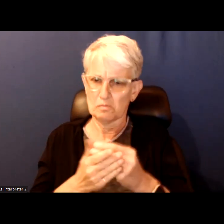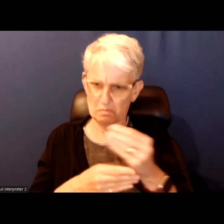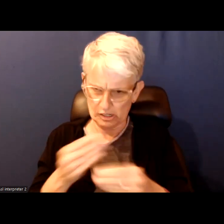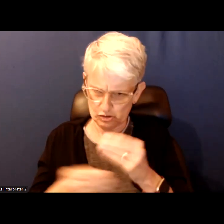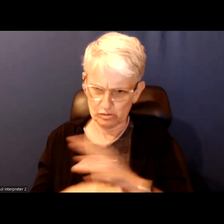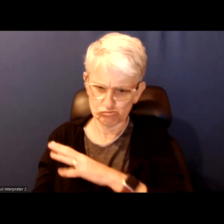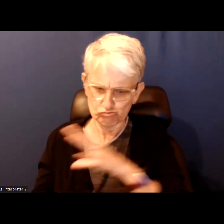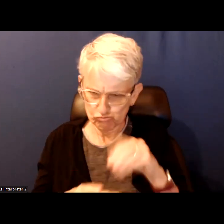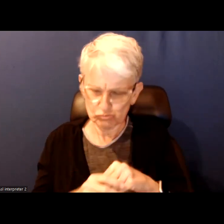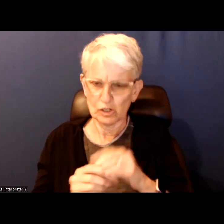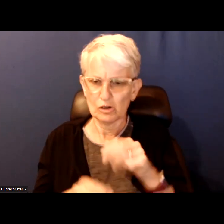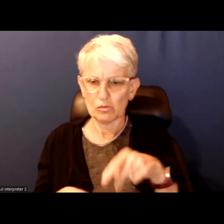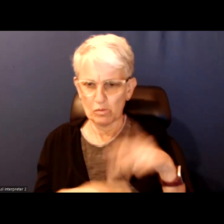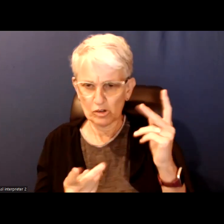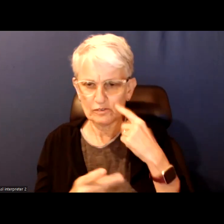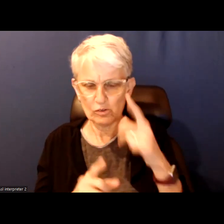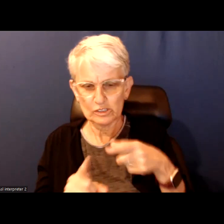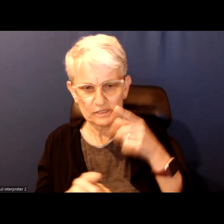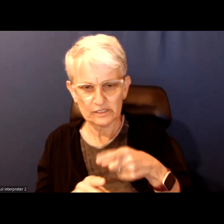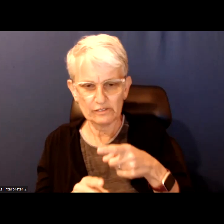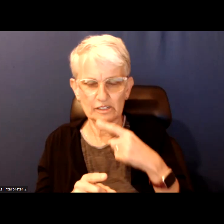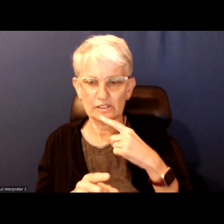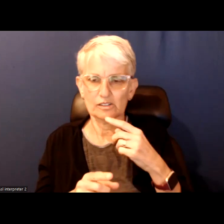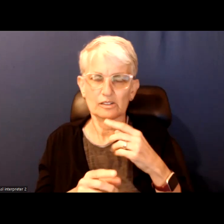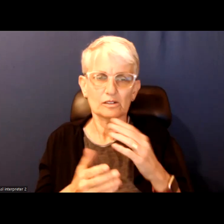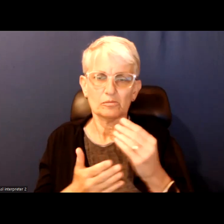proposals for specific streams of revenue.